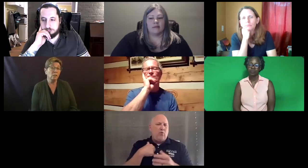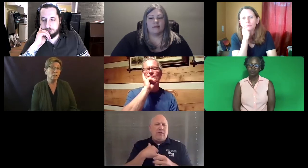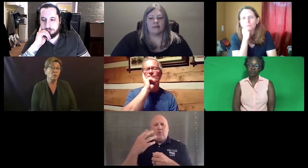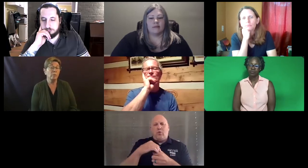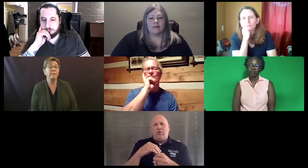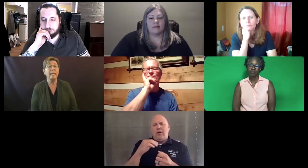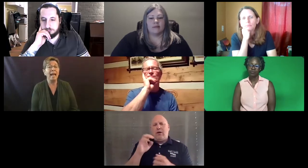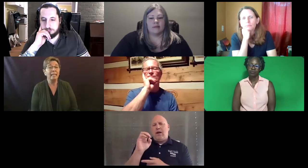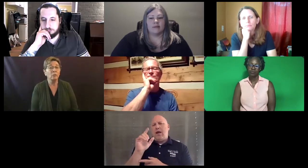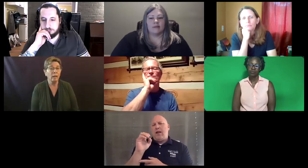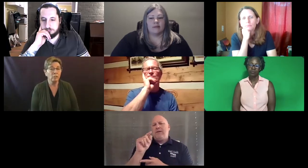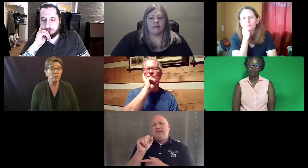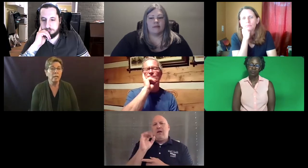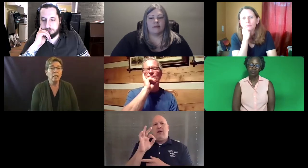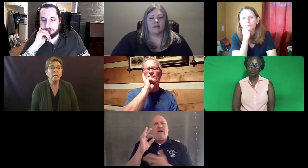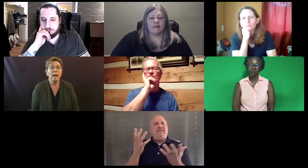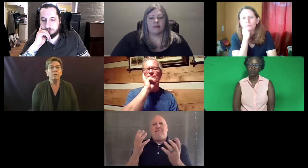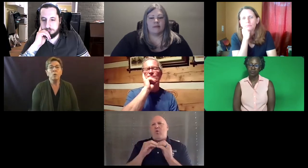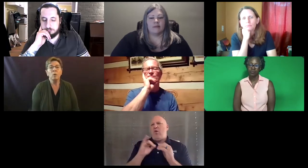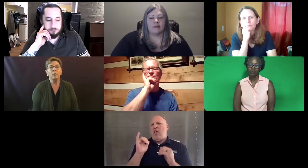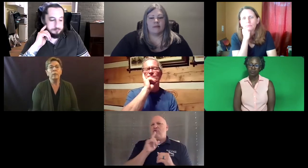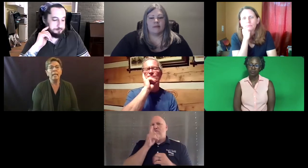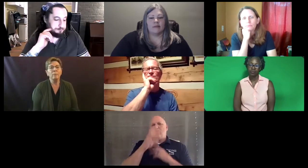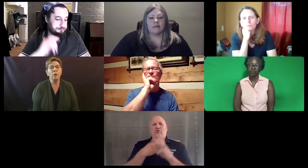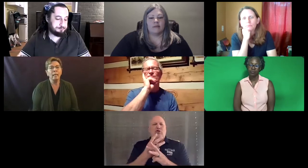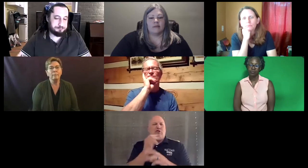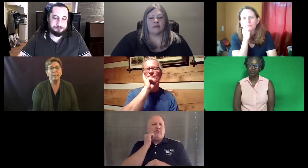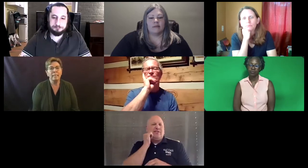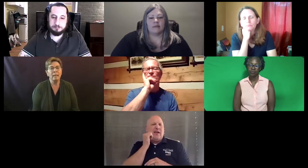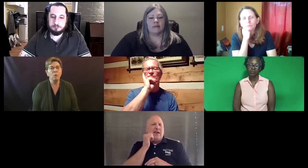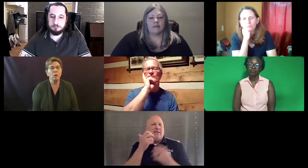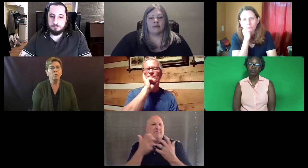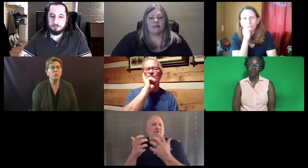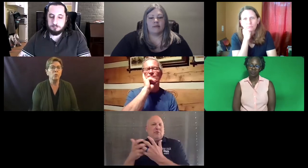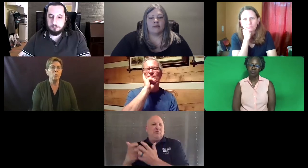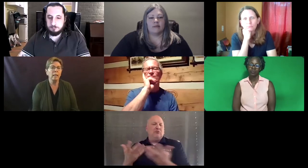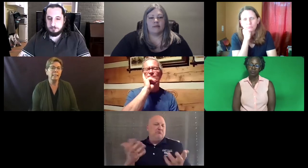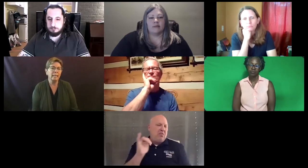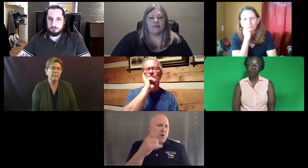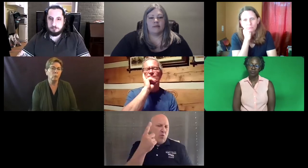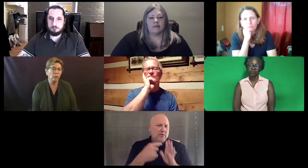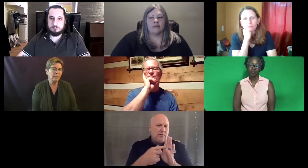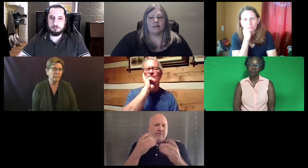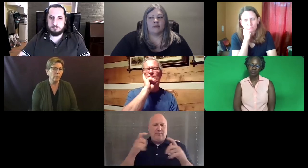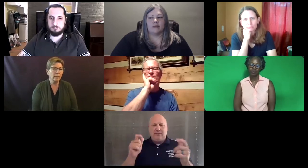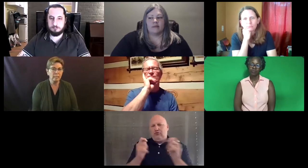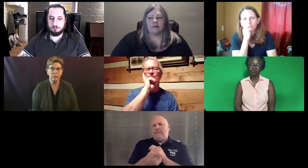so to speak, but then adding interaction. So it created more elements that were closer to what daily work and daily practice of an